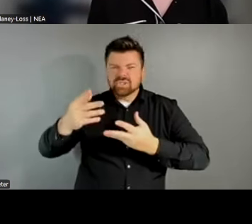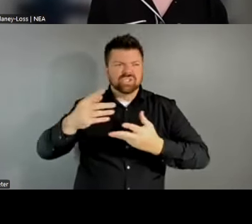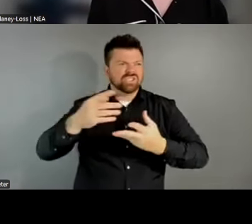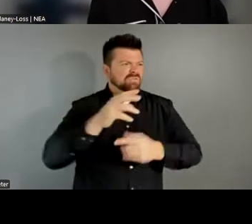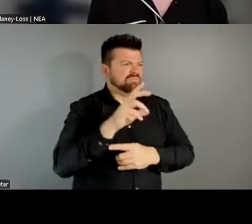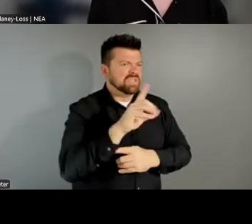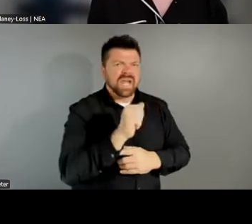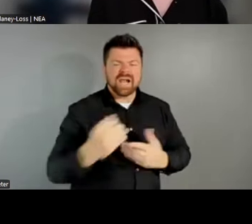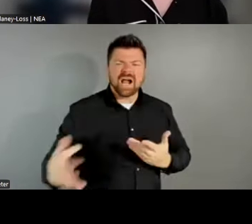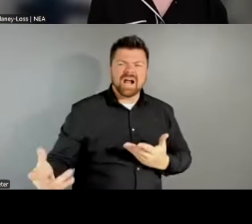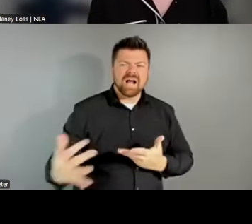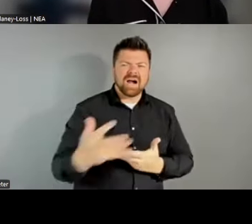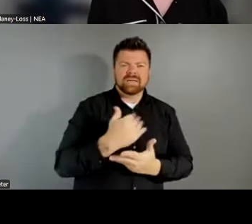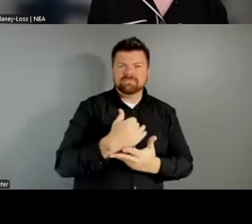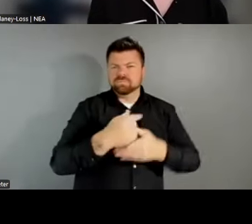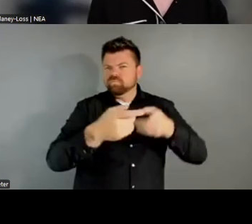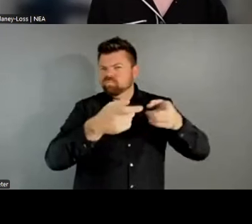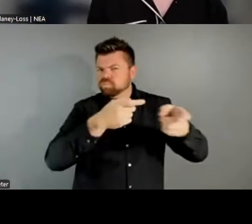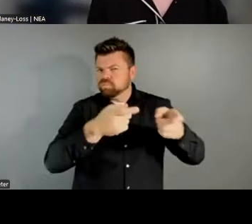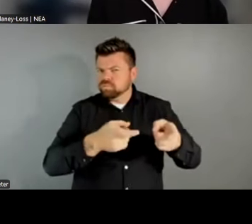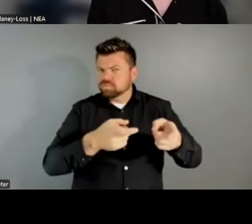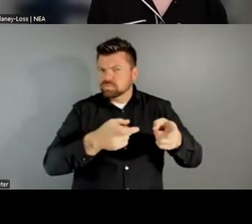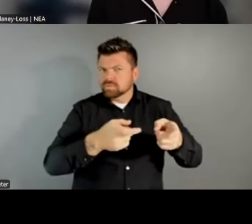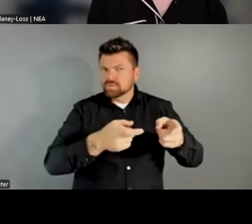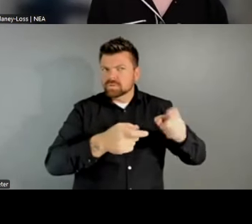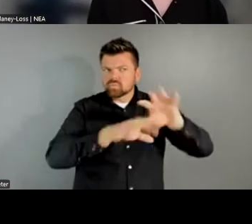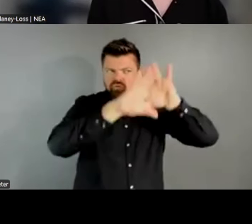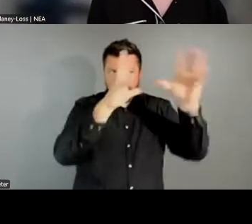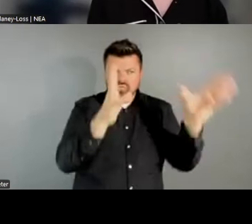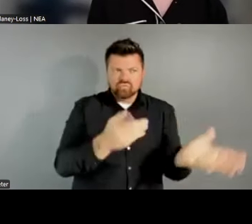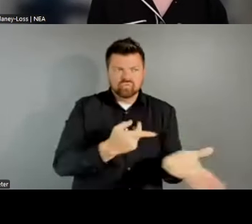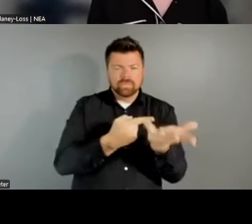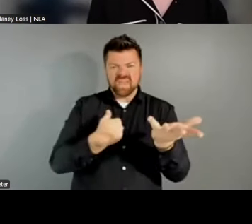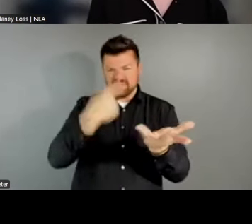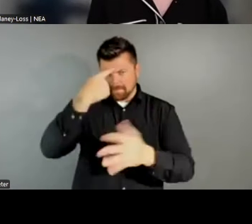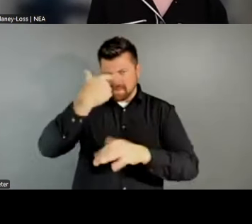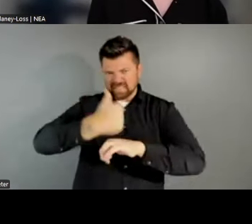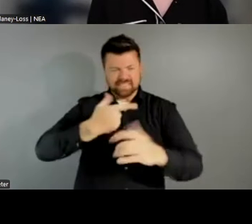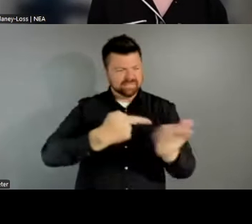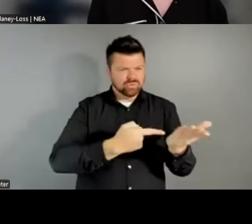approaching this work with an abundant mindset. I know there is always a scarcity of resources,